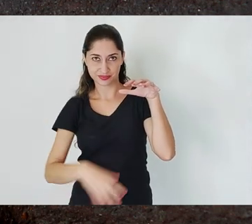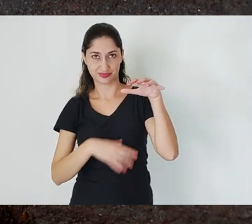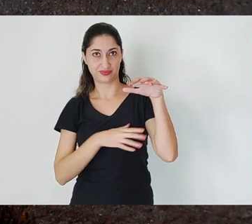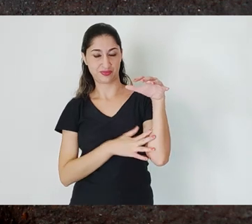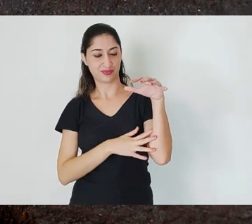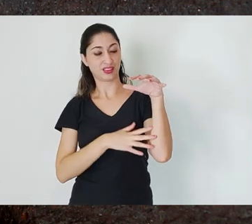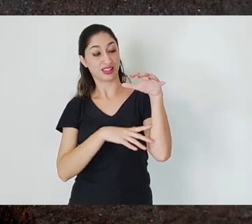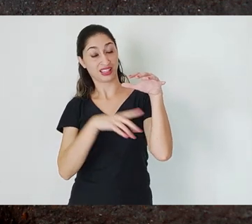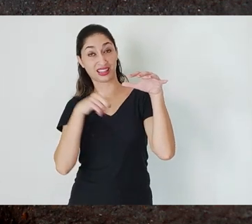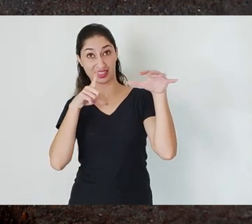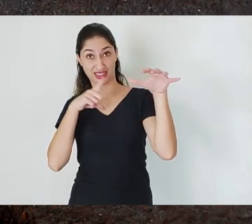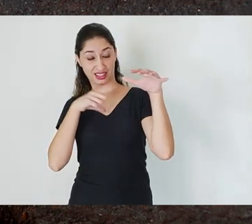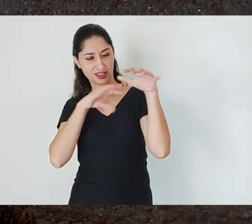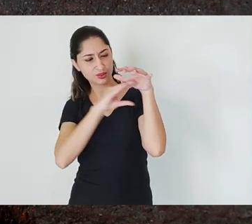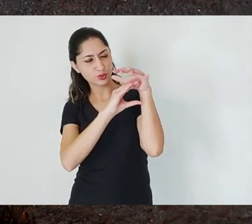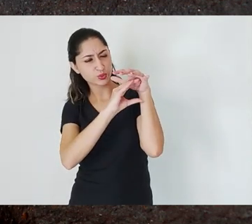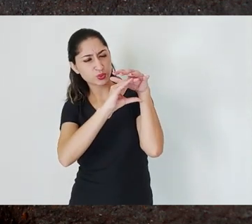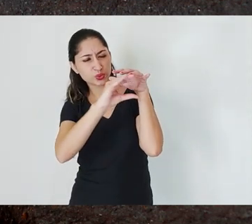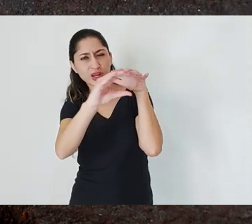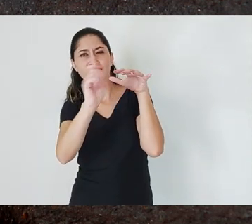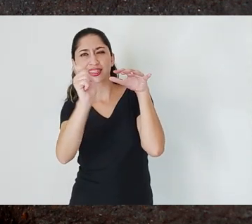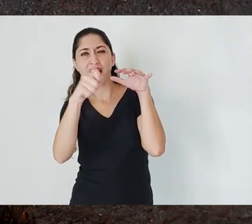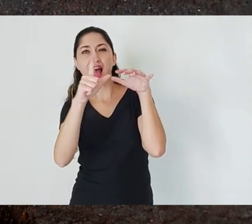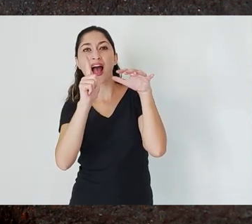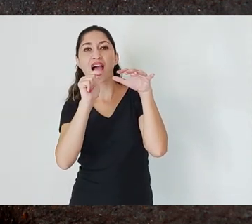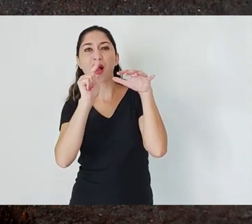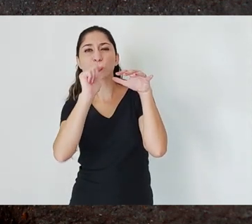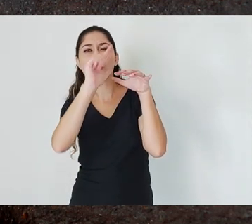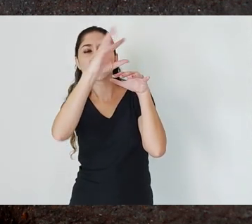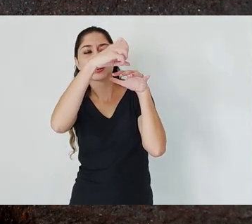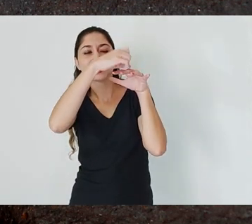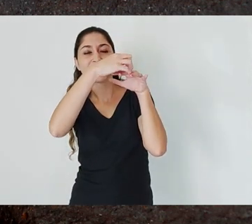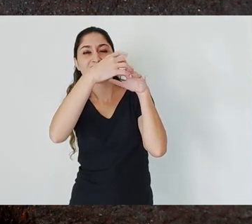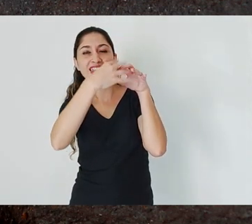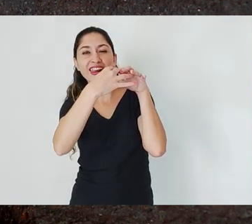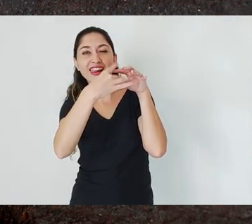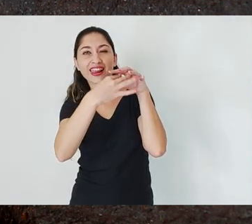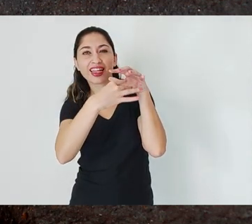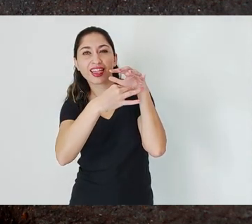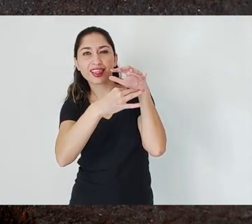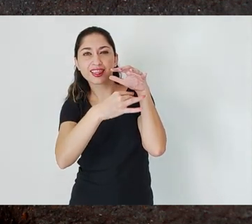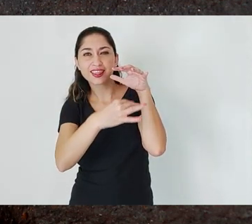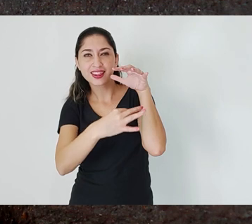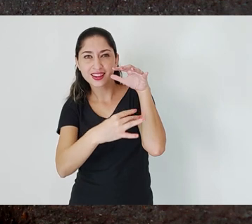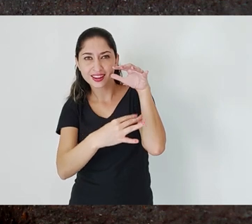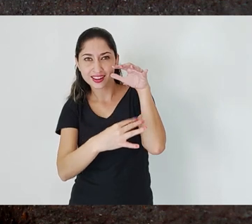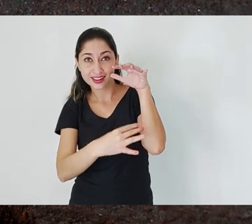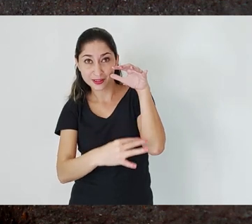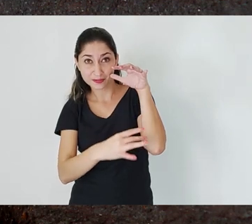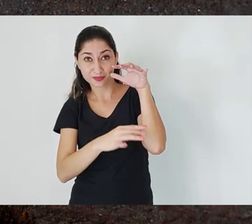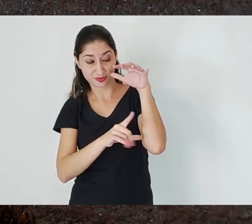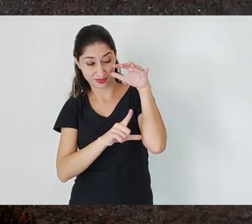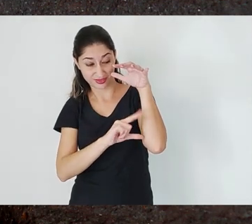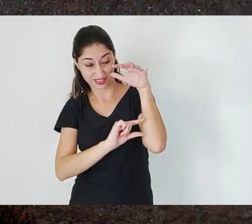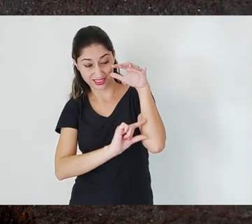we have a layer that allows for rapid rainfall infiltration, the best scenario we can have. In contrast, we have some territories